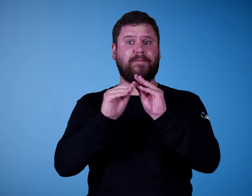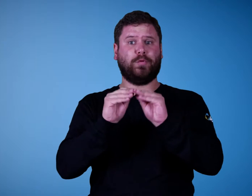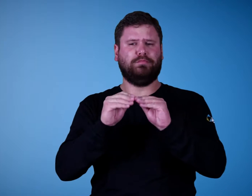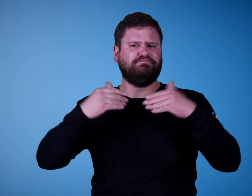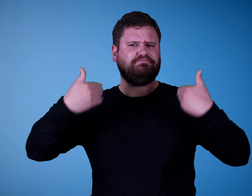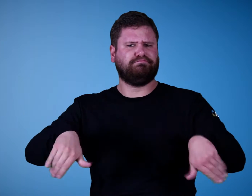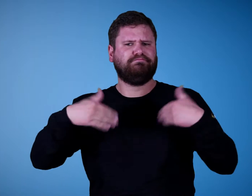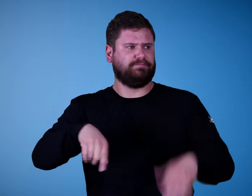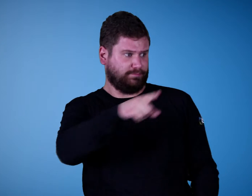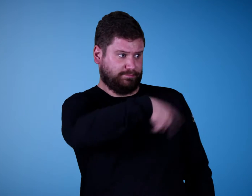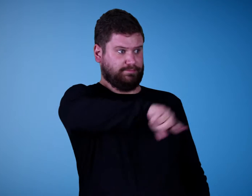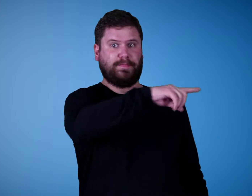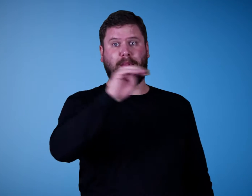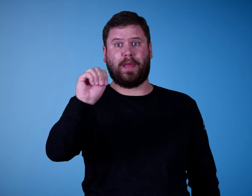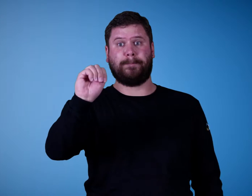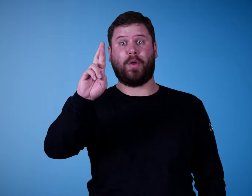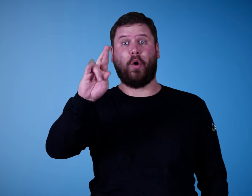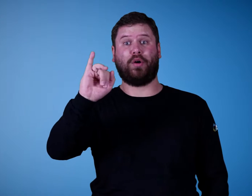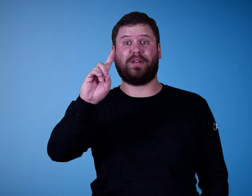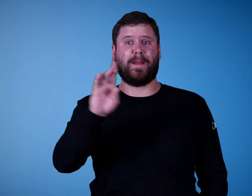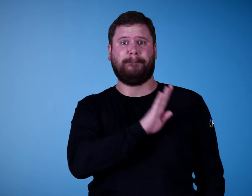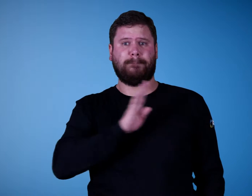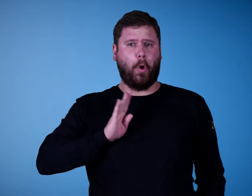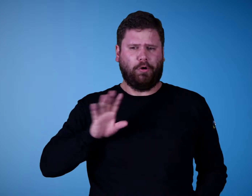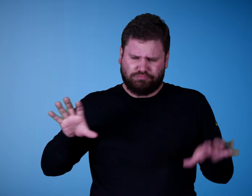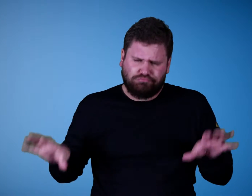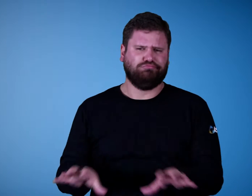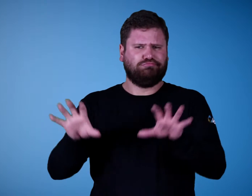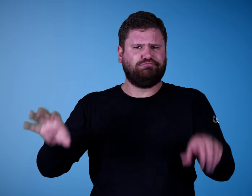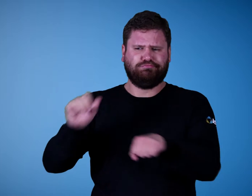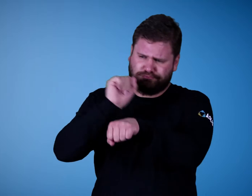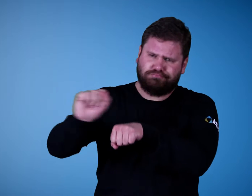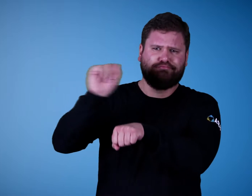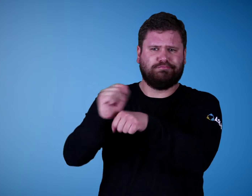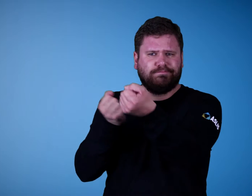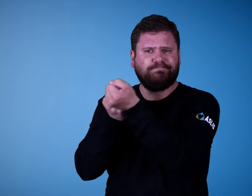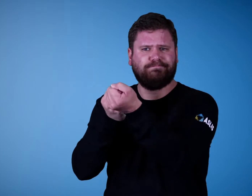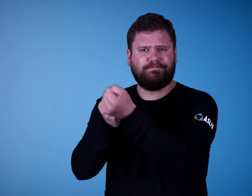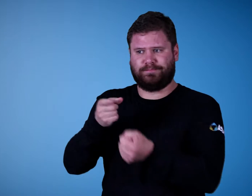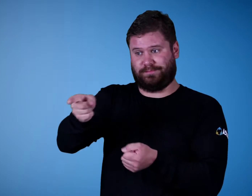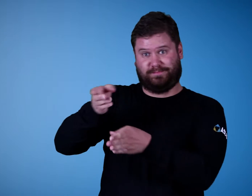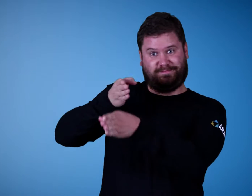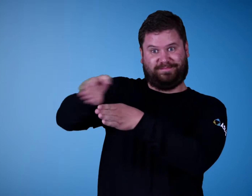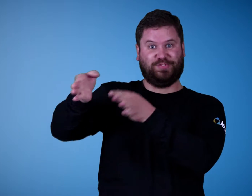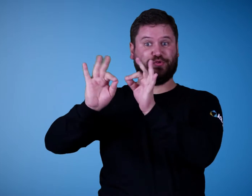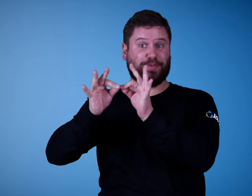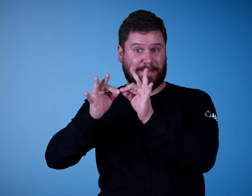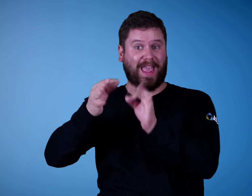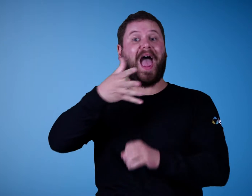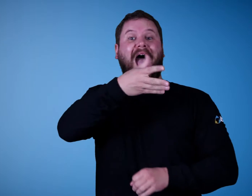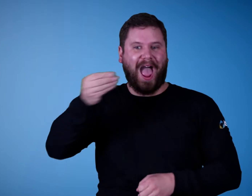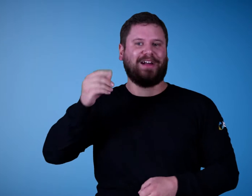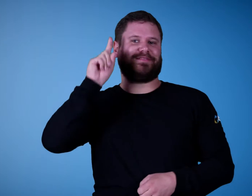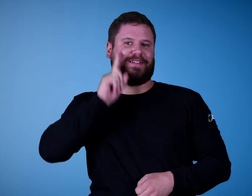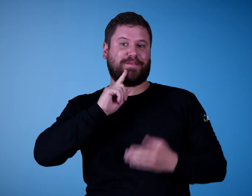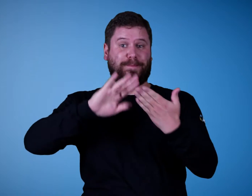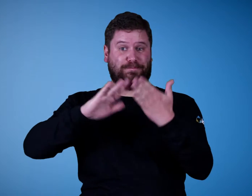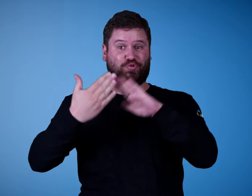The MRID board did an incredible job with supporting the interpreting profession and the deaf community.